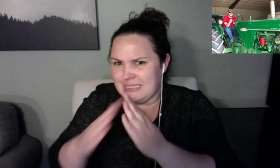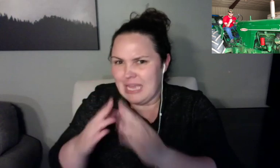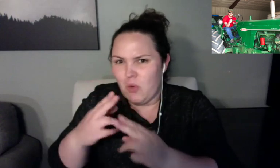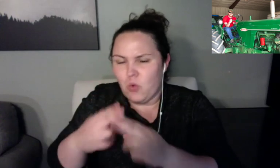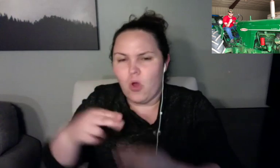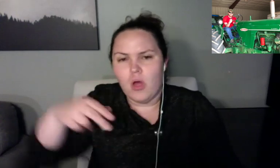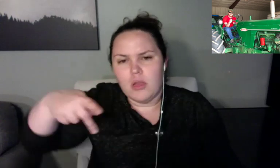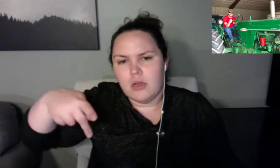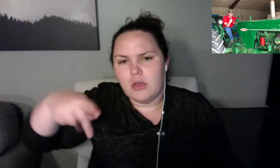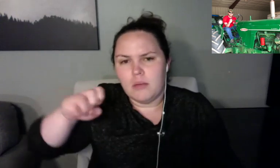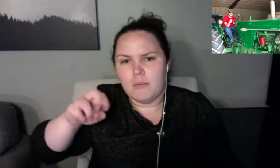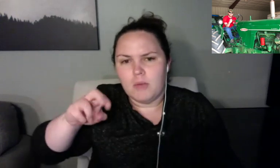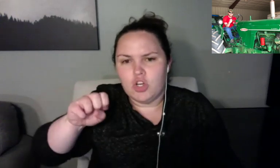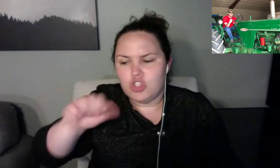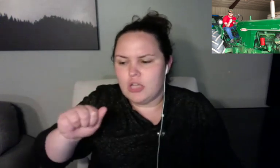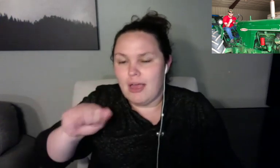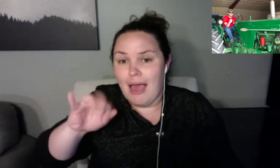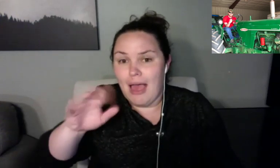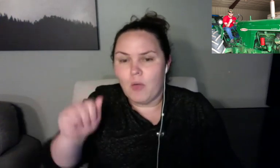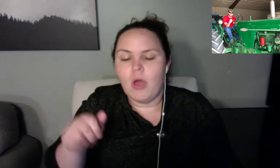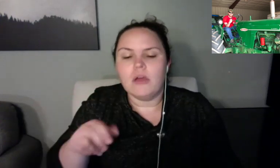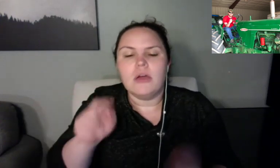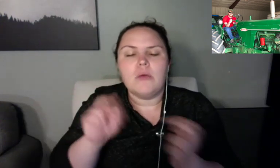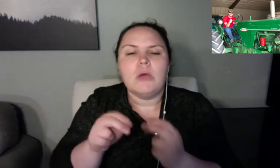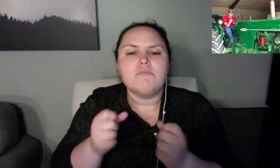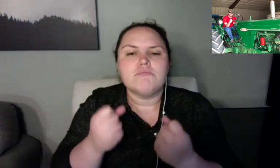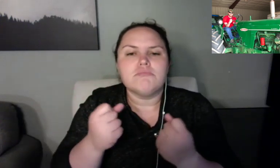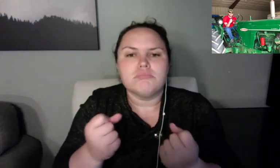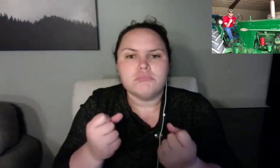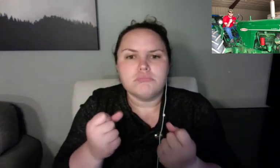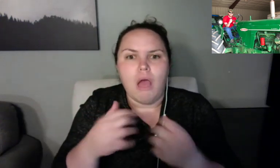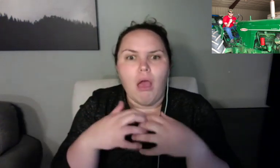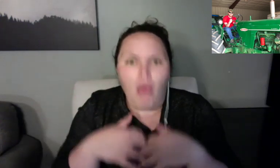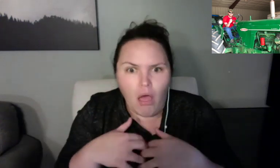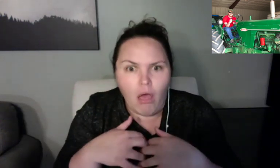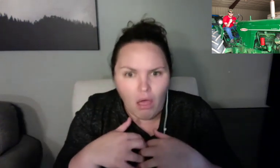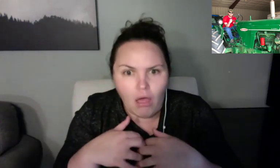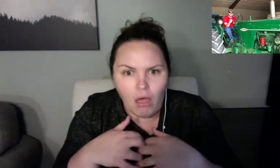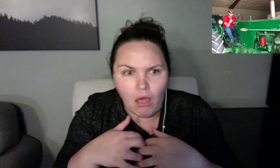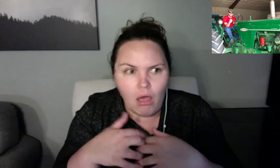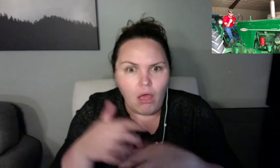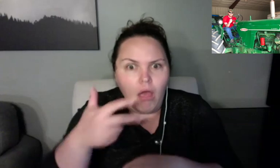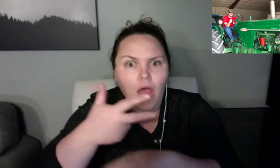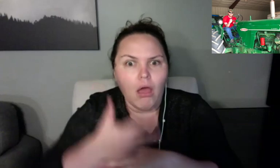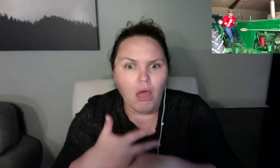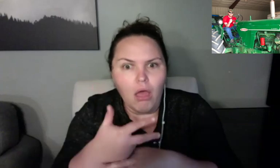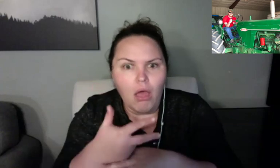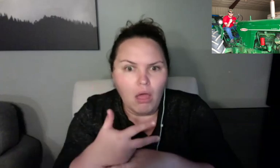floss every day, you just say something like, oh, I try to.